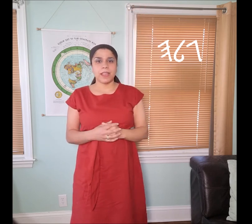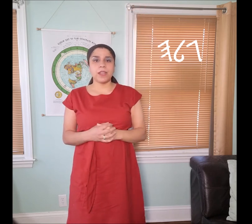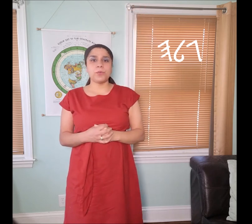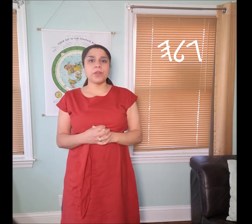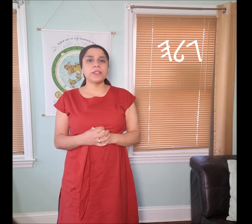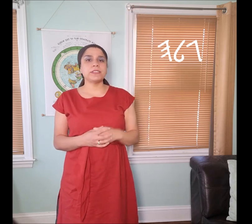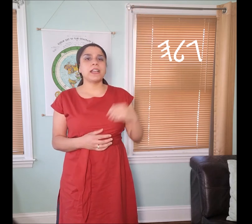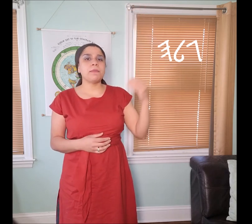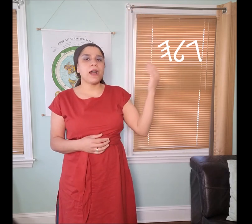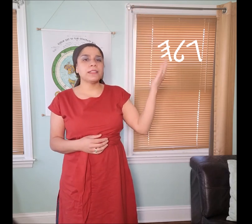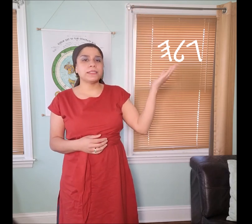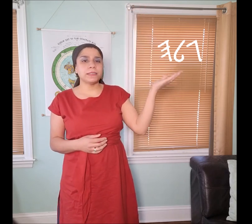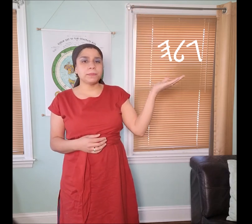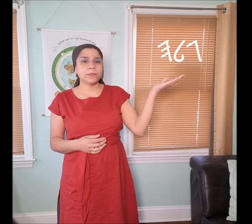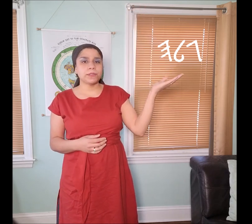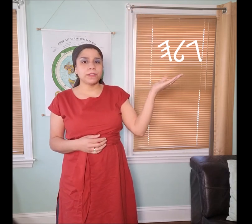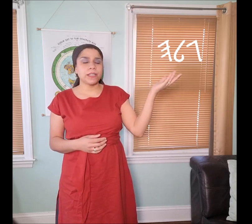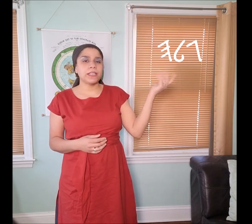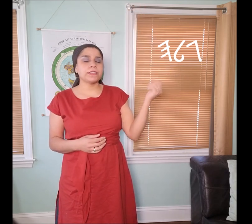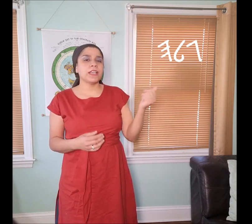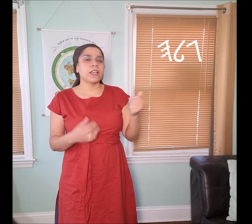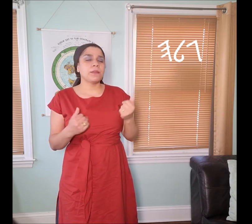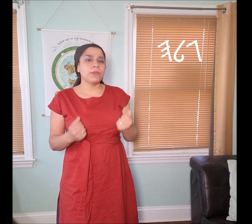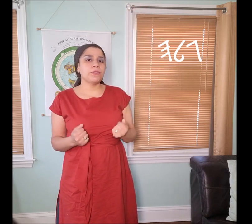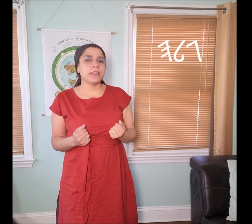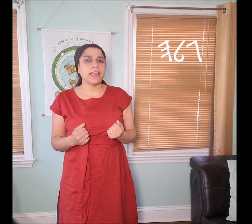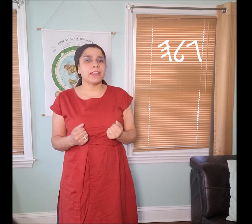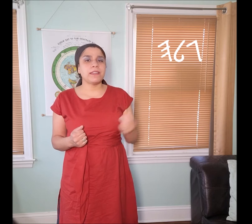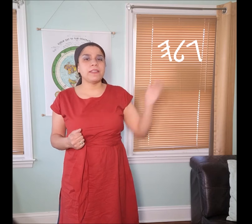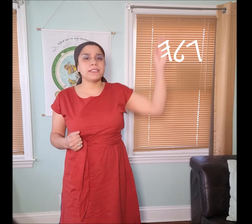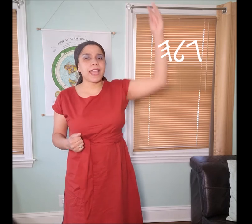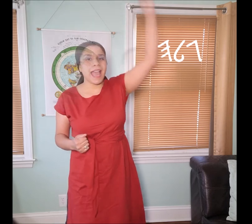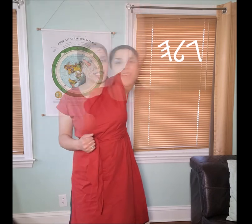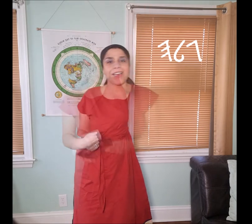In words, the “𐤂 gamal” symbol is communicating this action.